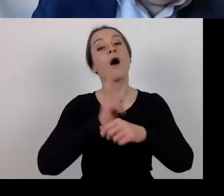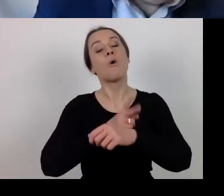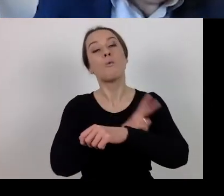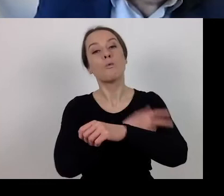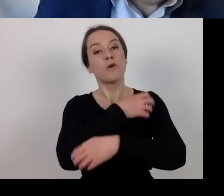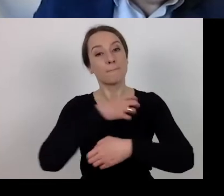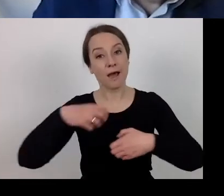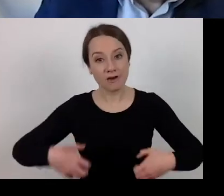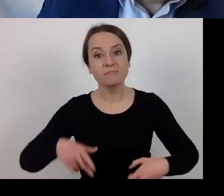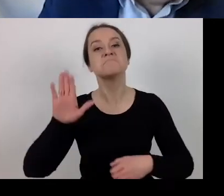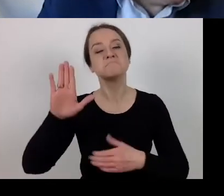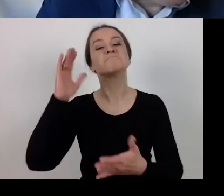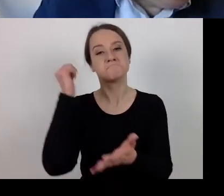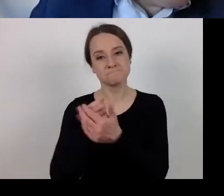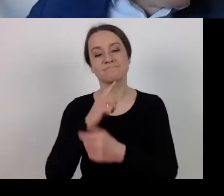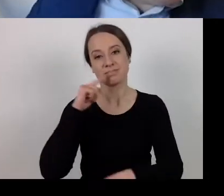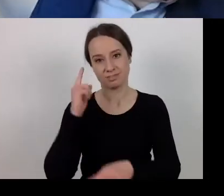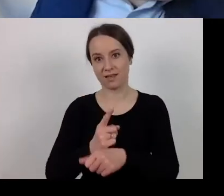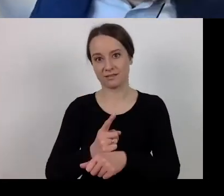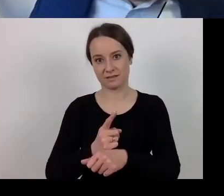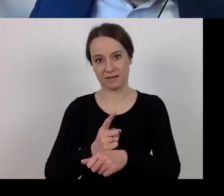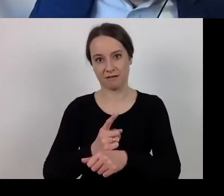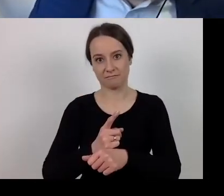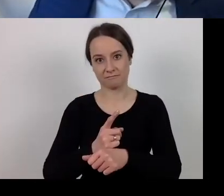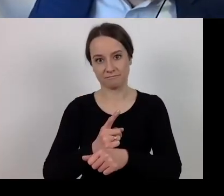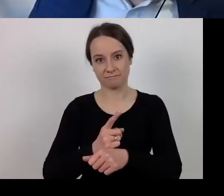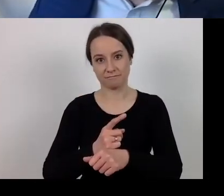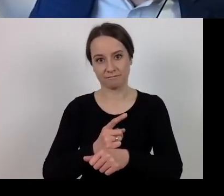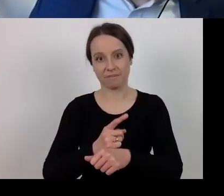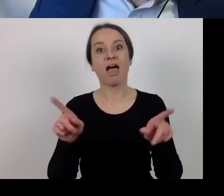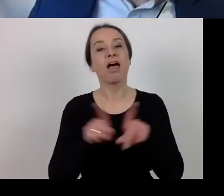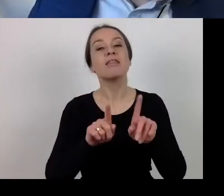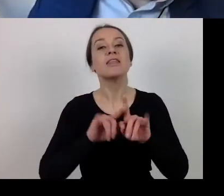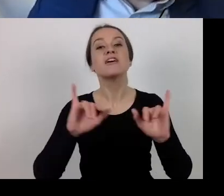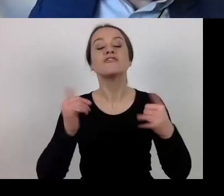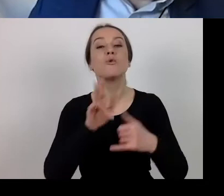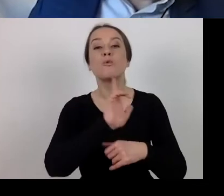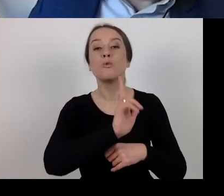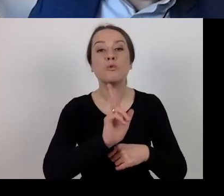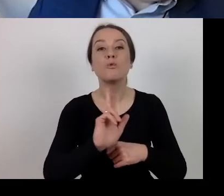is entitled to introduce changes and update the call for proposals.